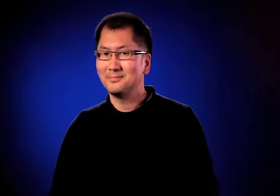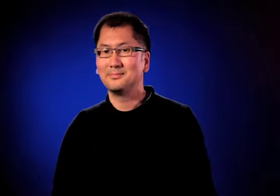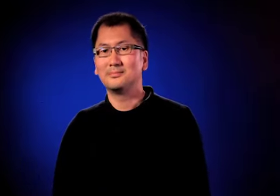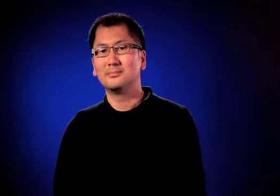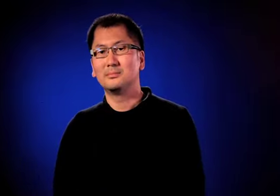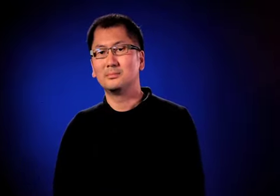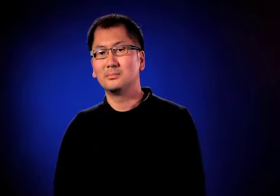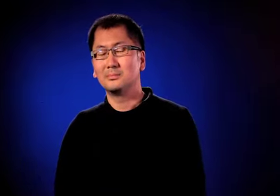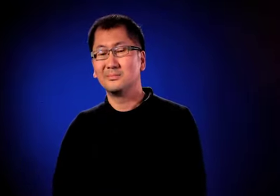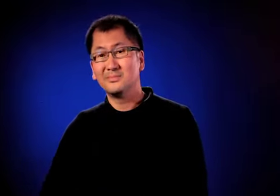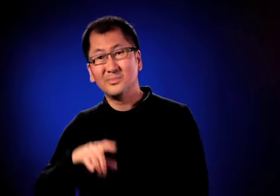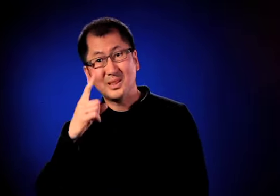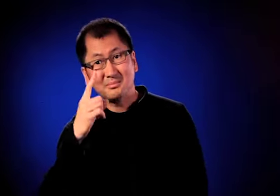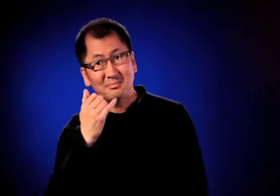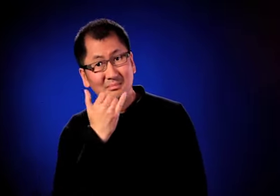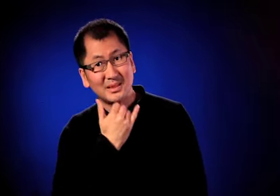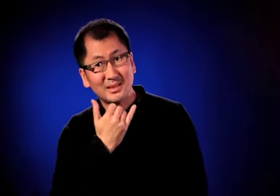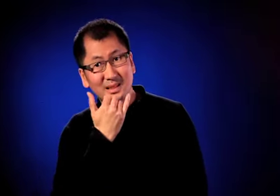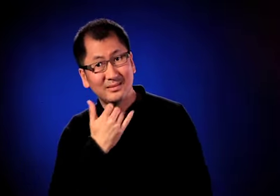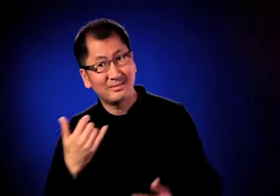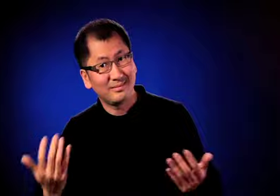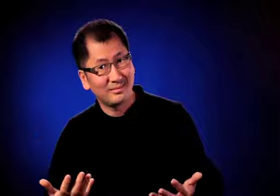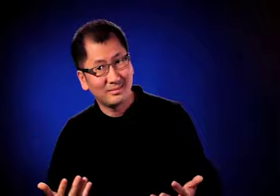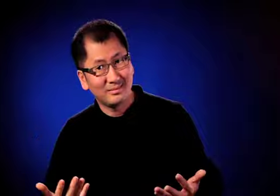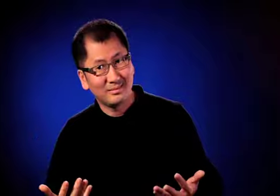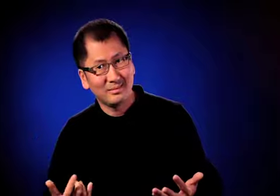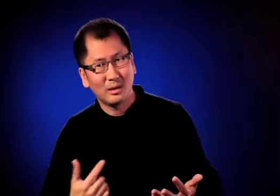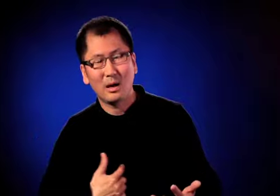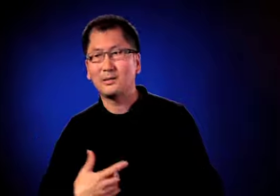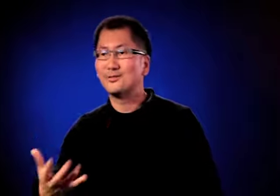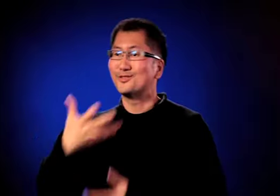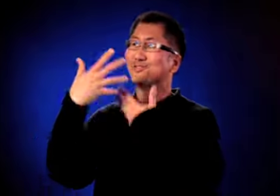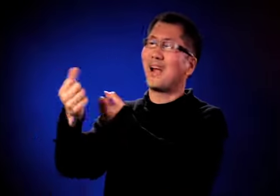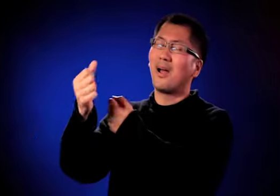I was there for 41 days but I assumed the hospital would take care